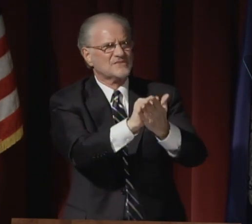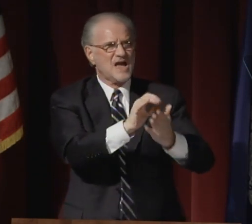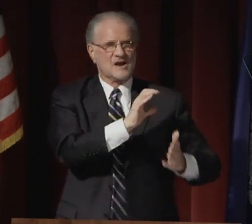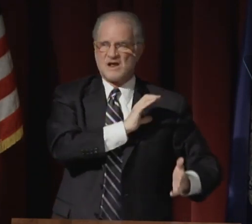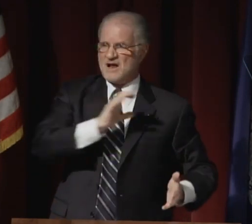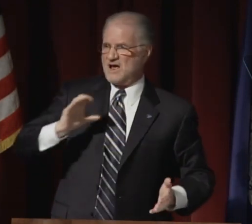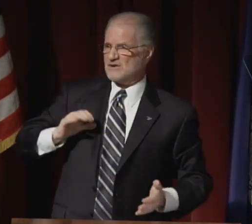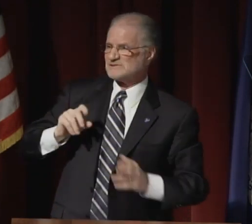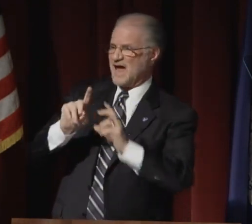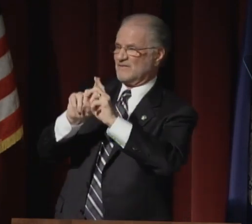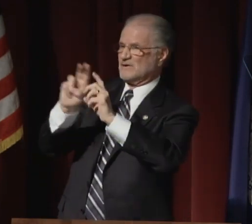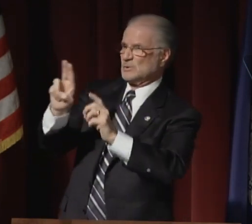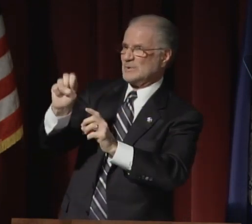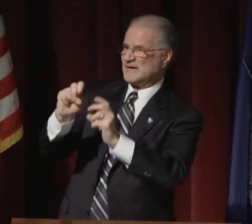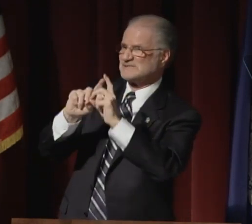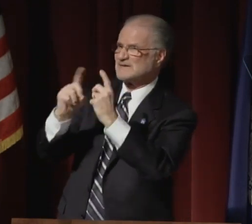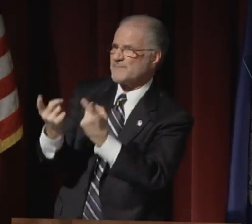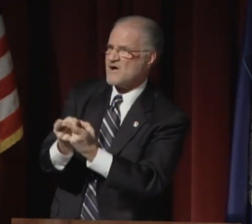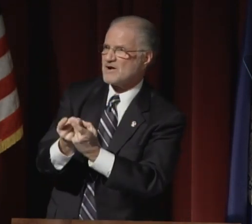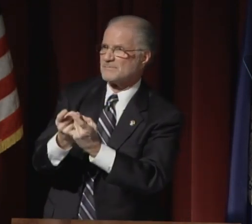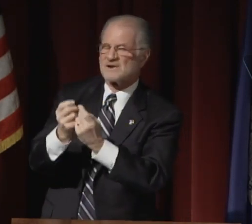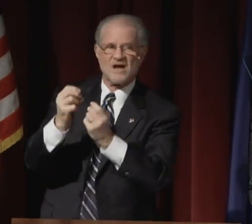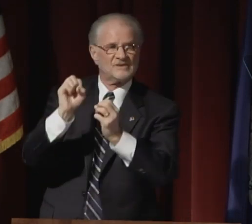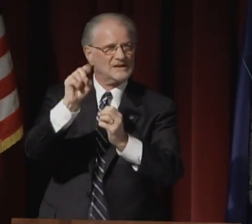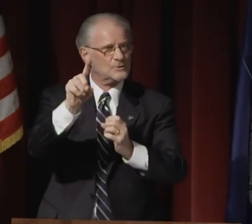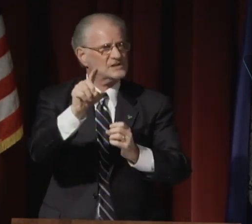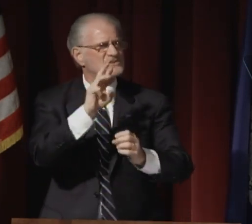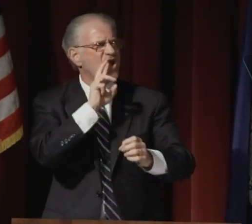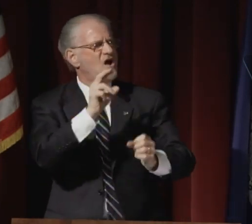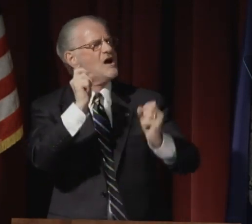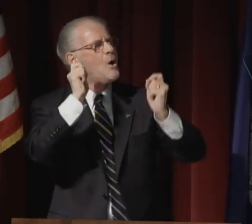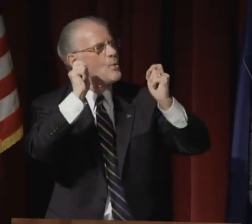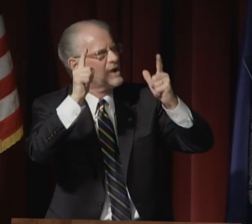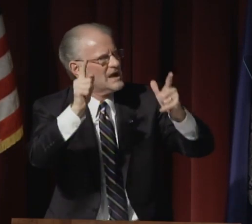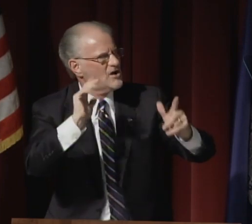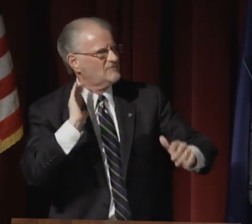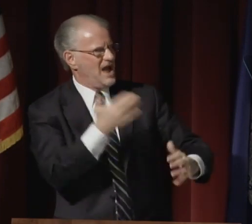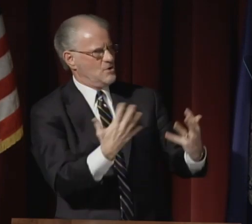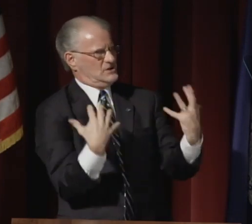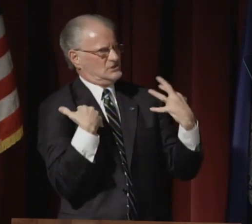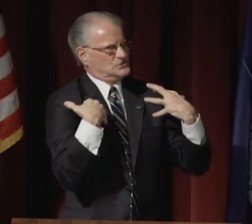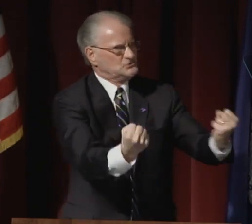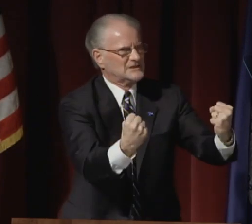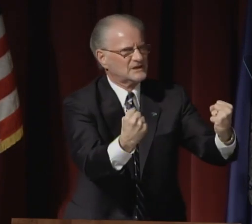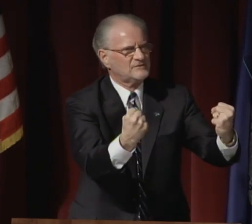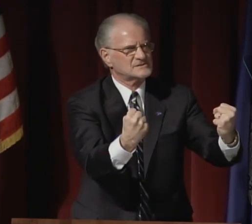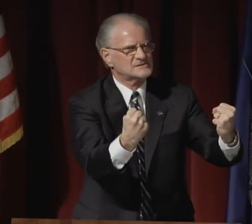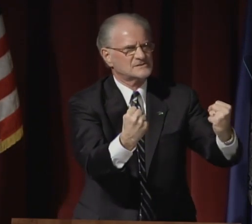Third, to build our future, we must ensure that Congress and the U.S. Department of Education